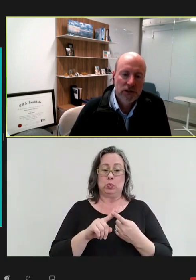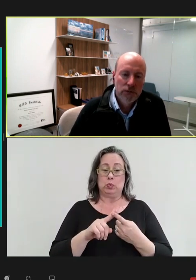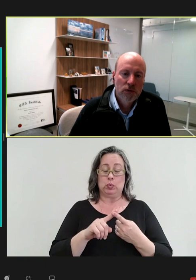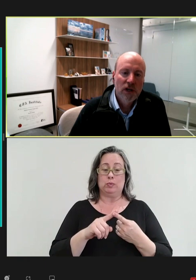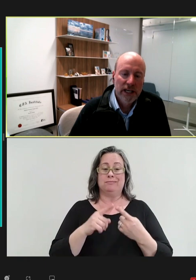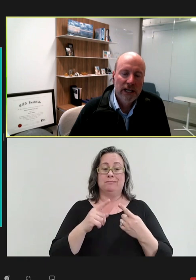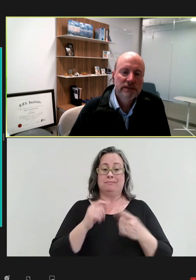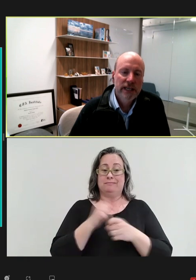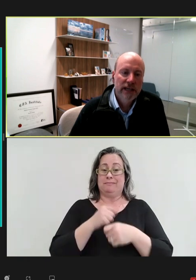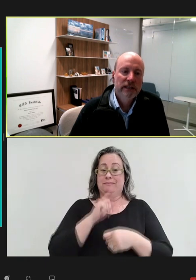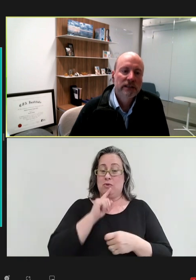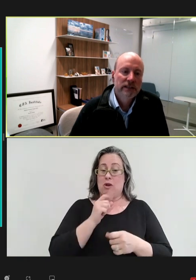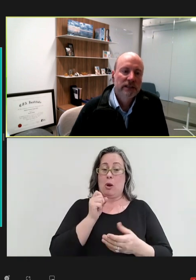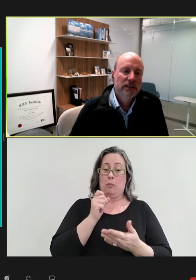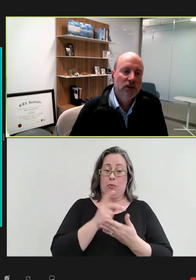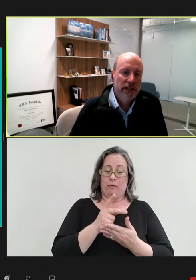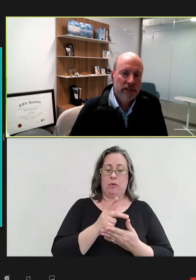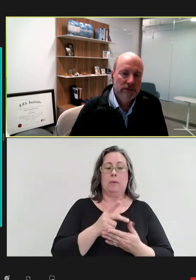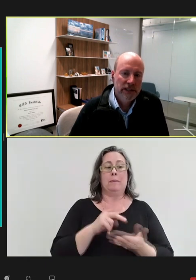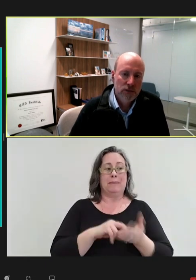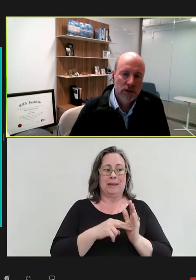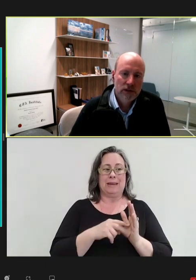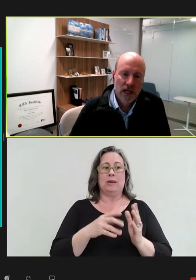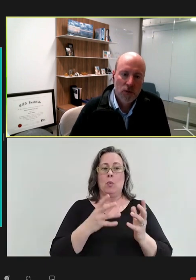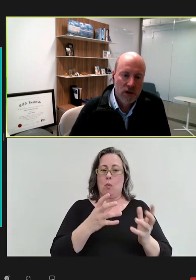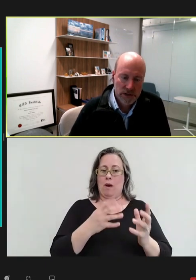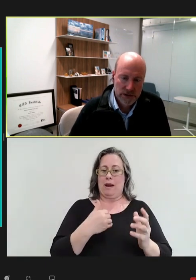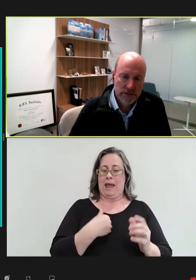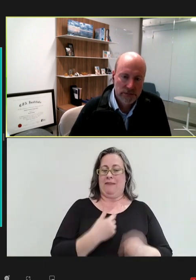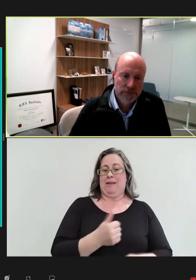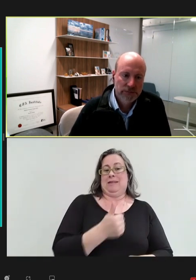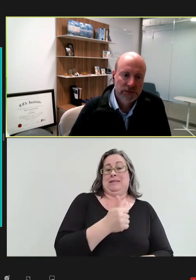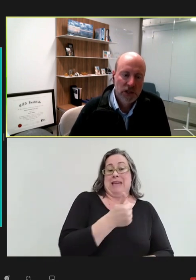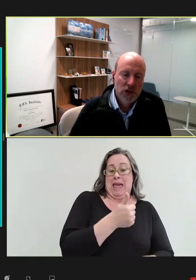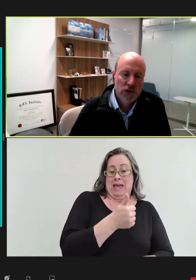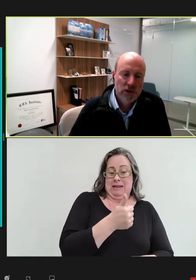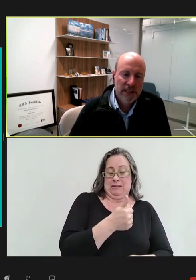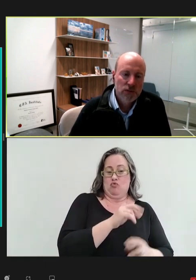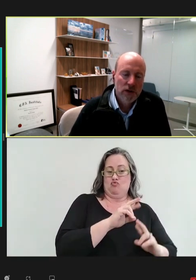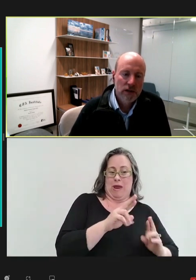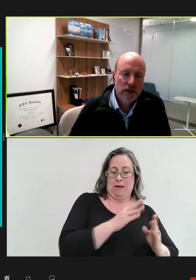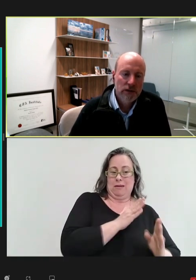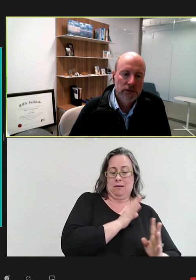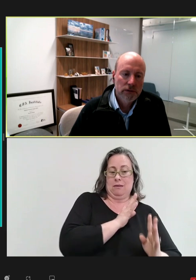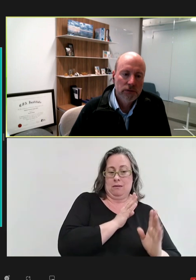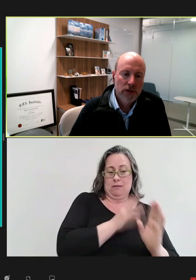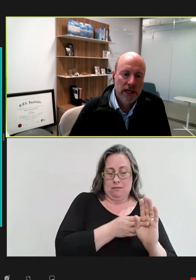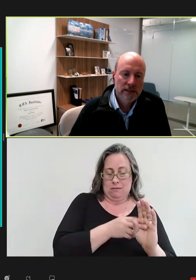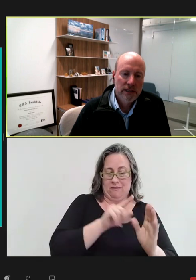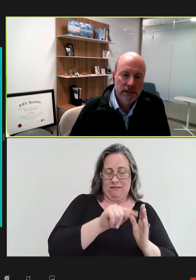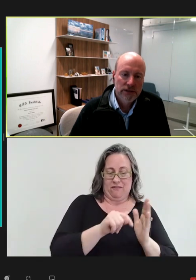you would want to have 10 going into phase one, not one or two. So, that's where I say this is